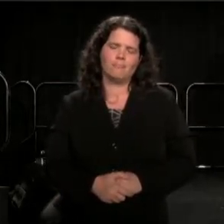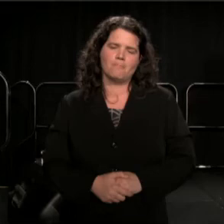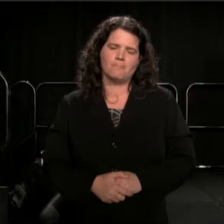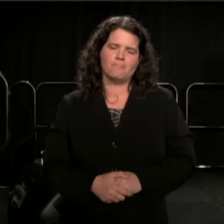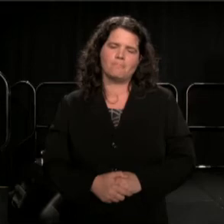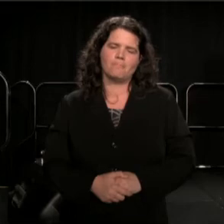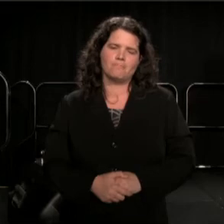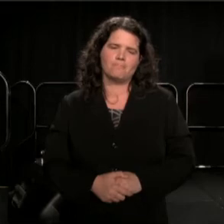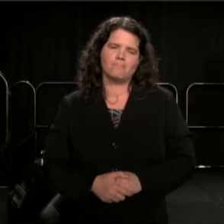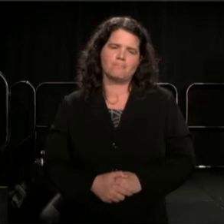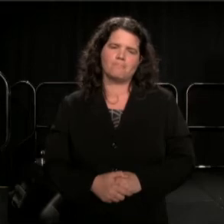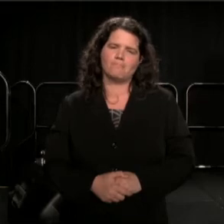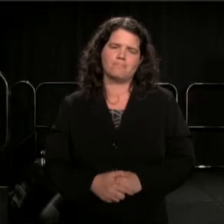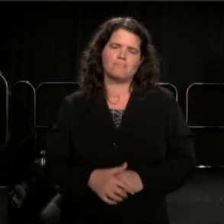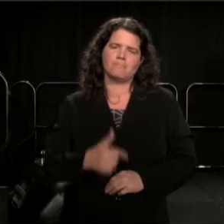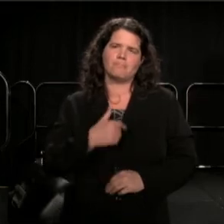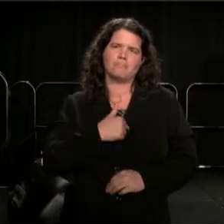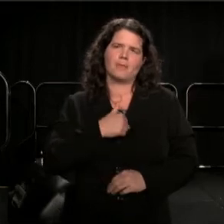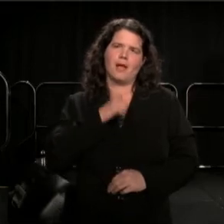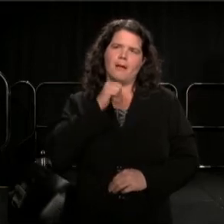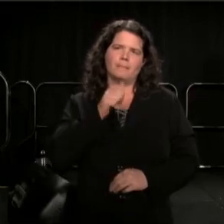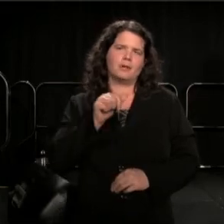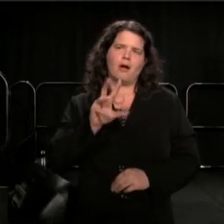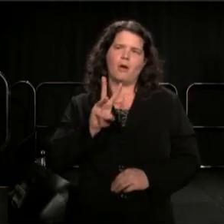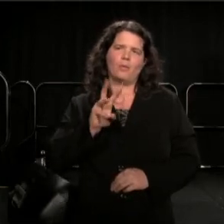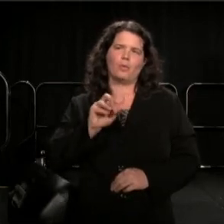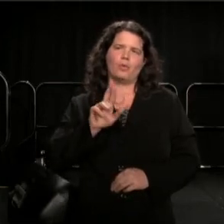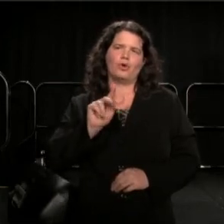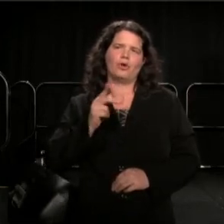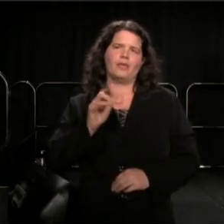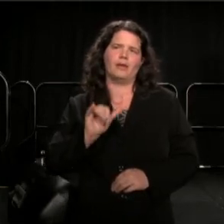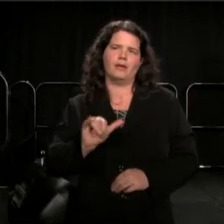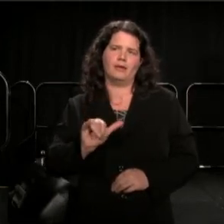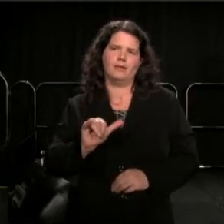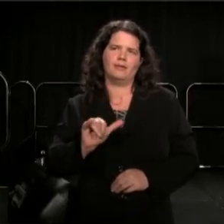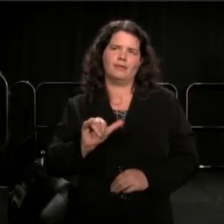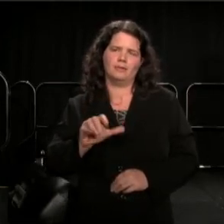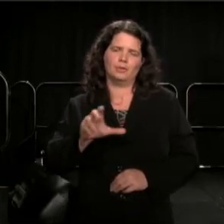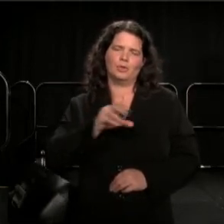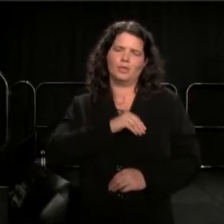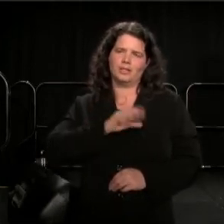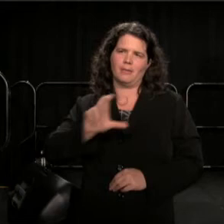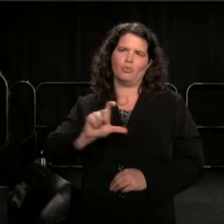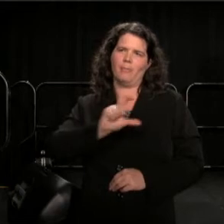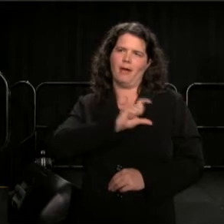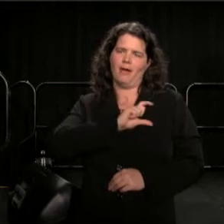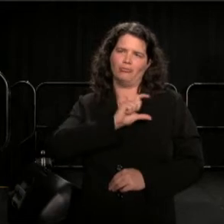I am not worthy to accept your badge.